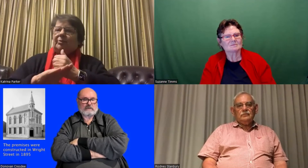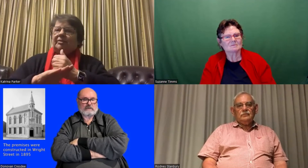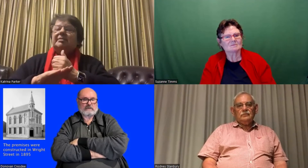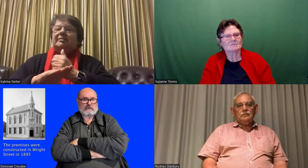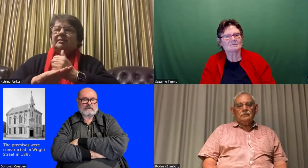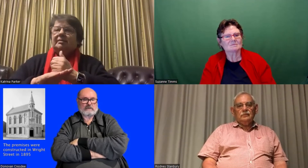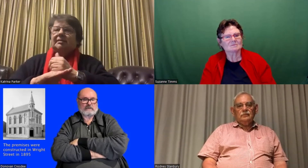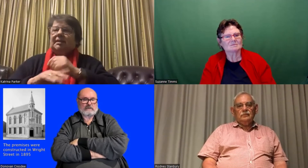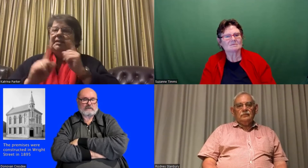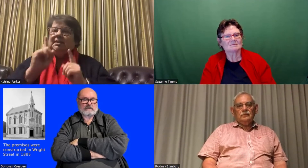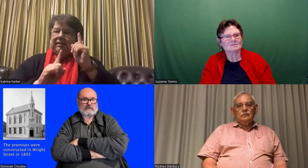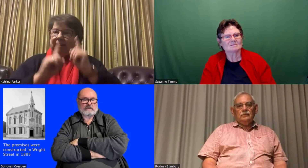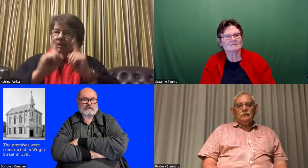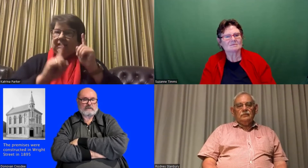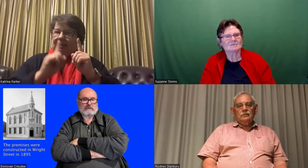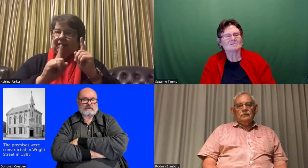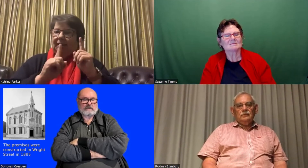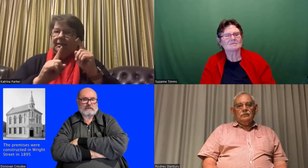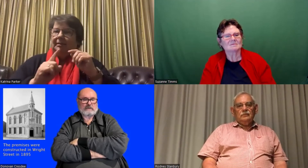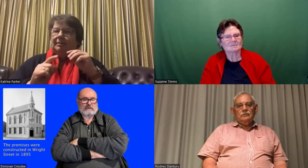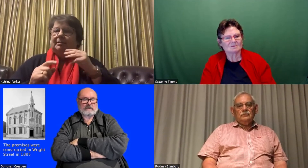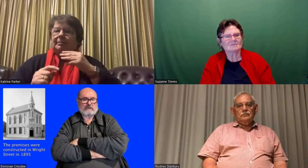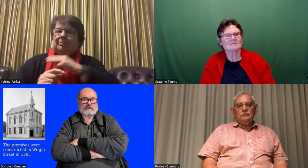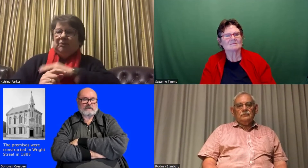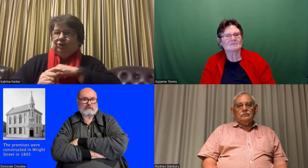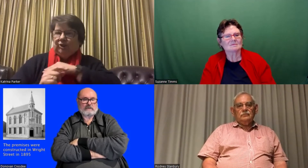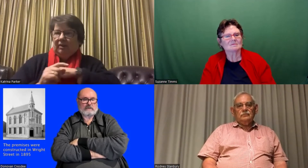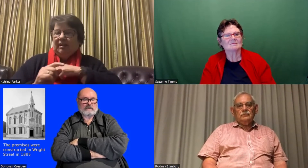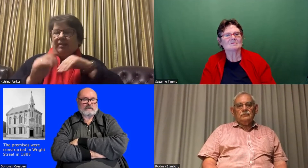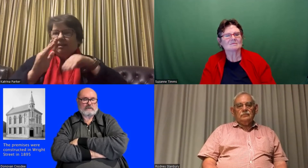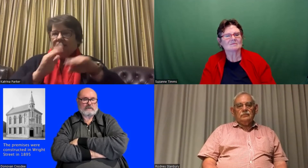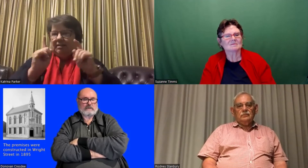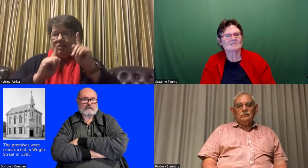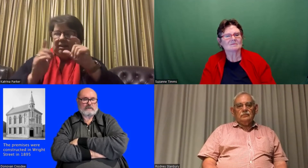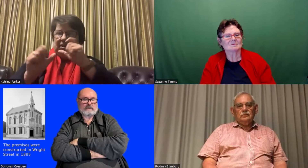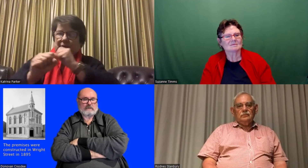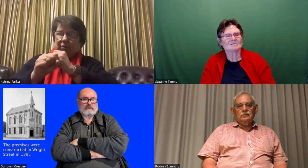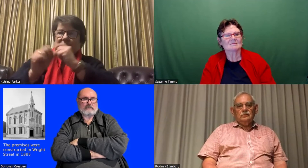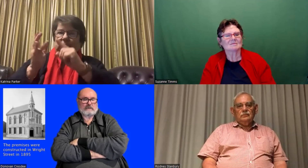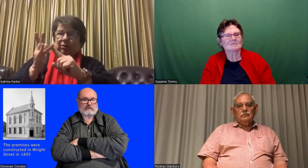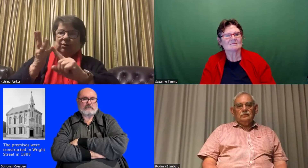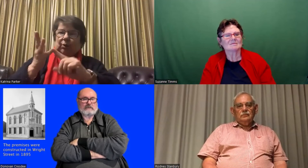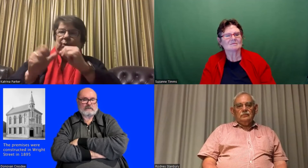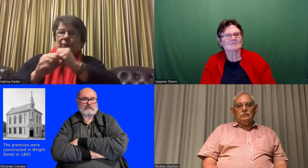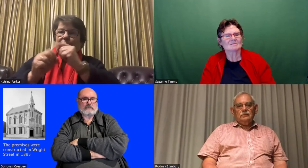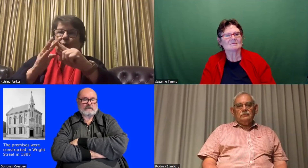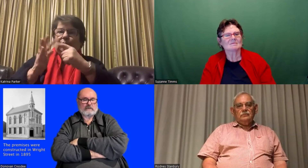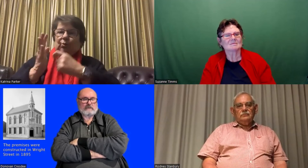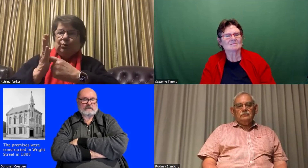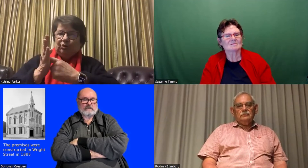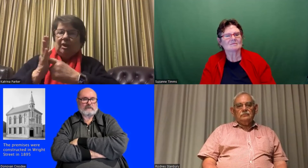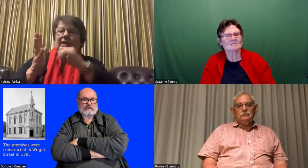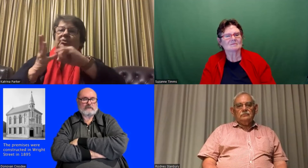meet and so Samuel decided to establish a place a mission in the city in Gouger Street initially